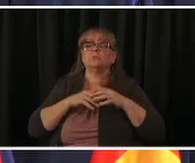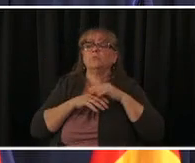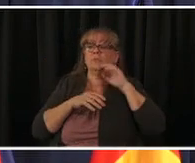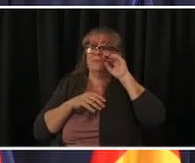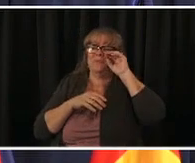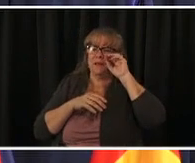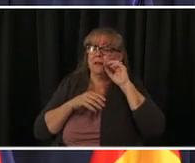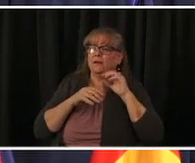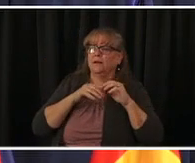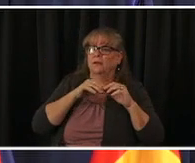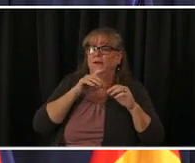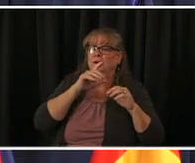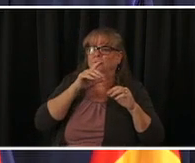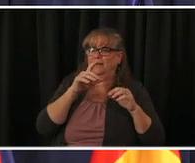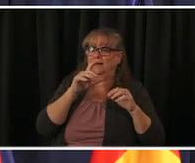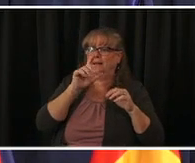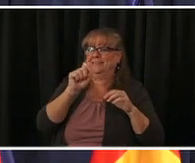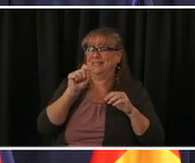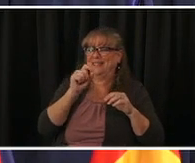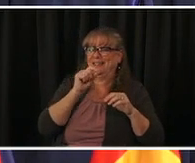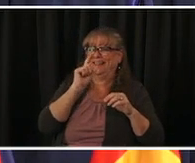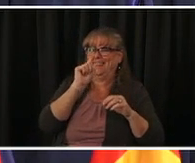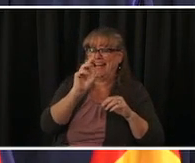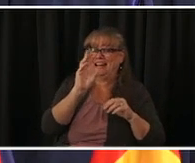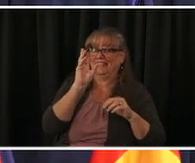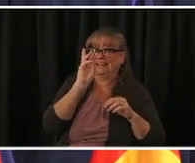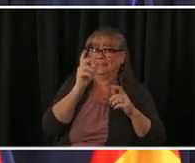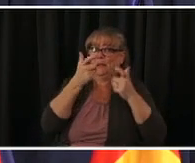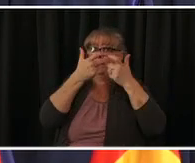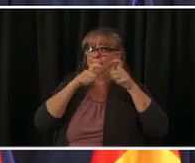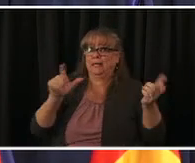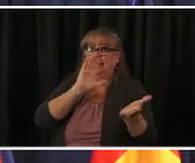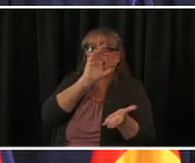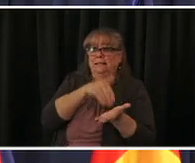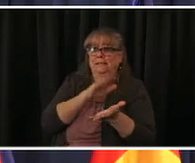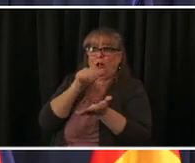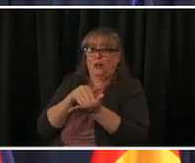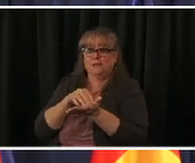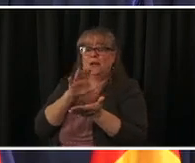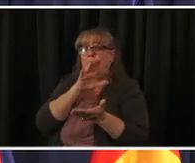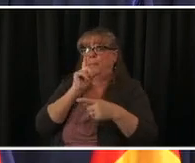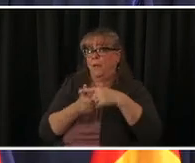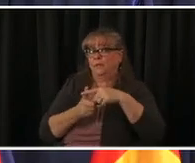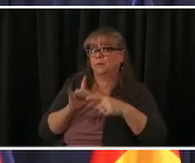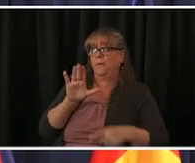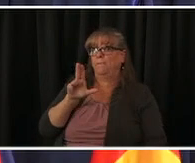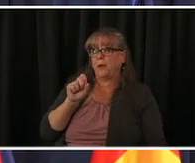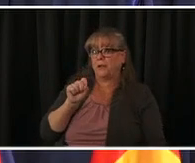them and we expect them to be deployed through may perhaps into early june uh the vaccination sites